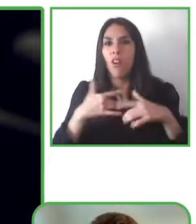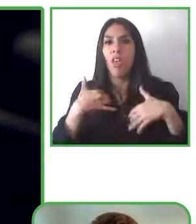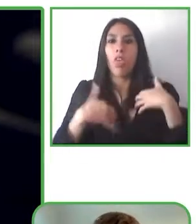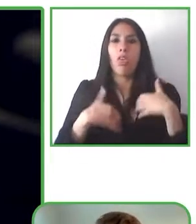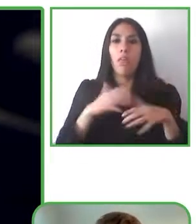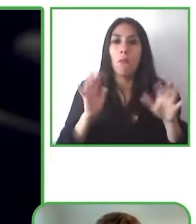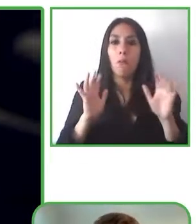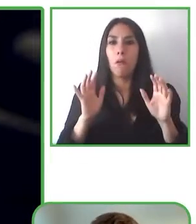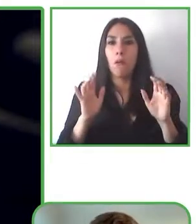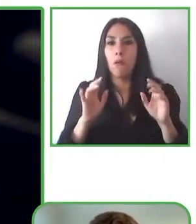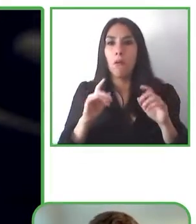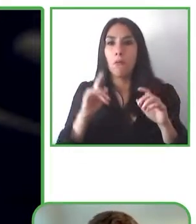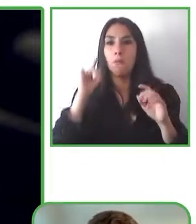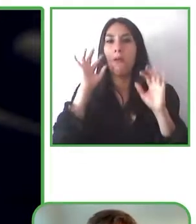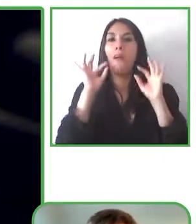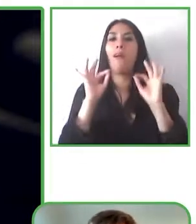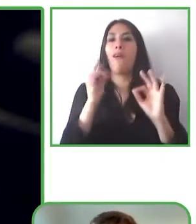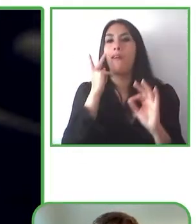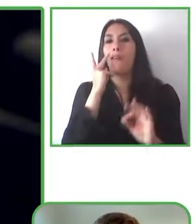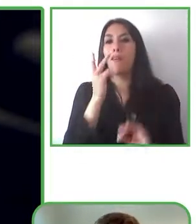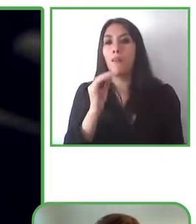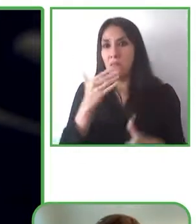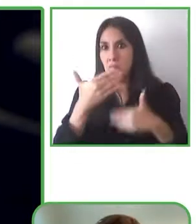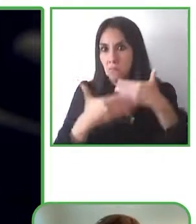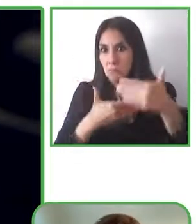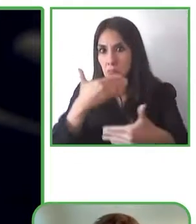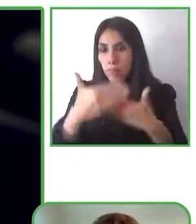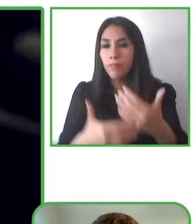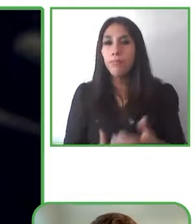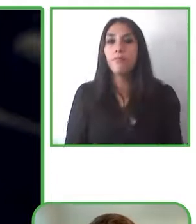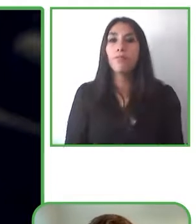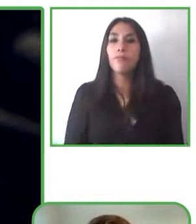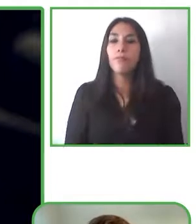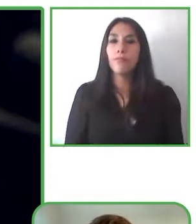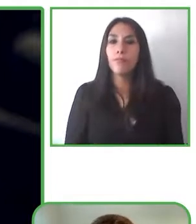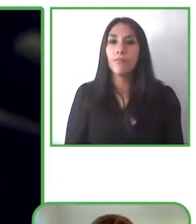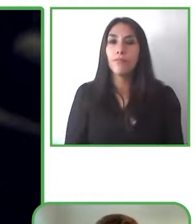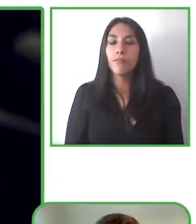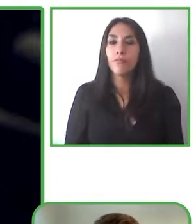your ear and then you download our app on your phone and that will then integrate with